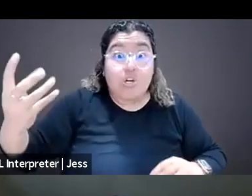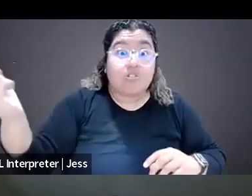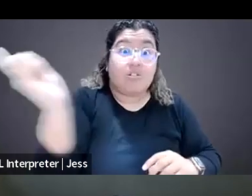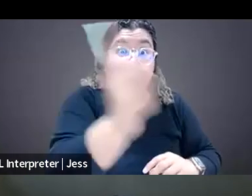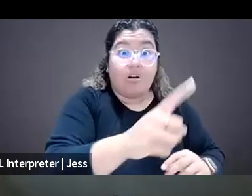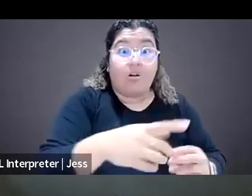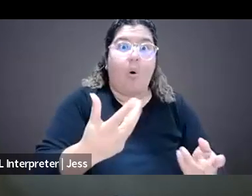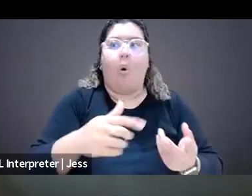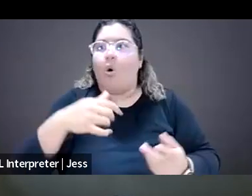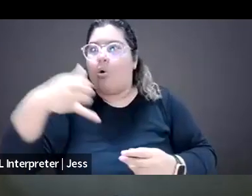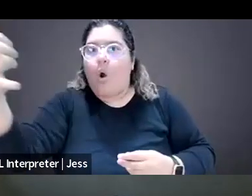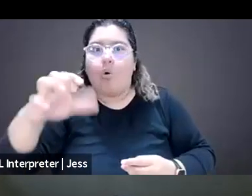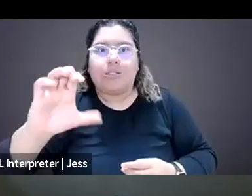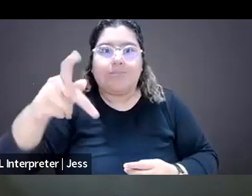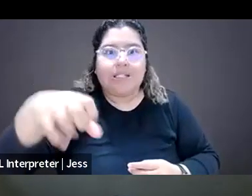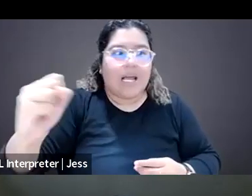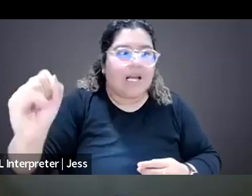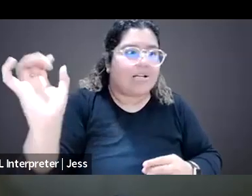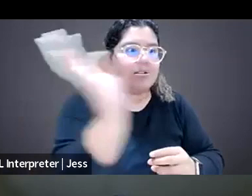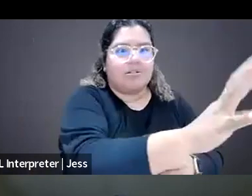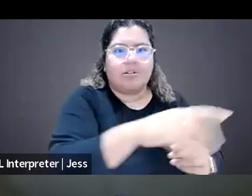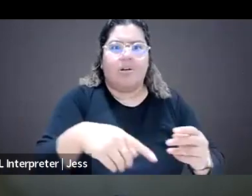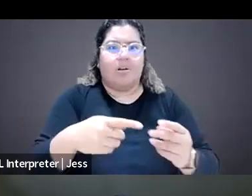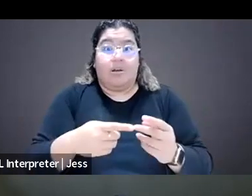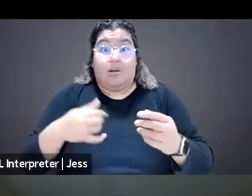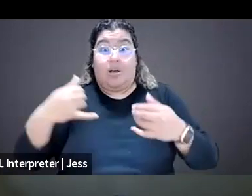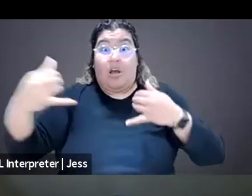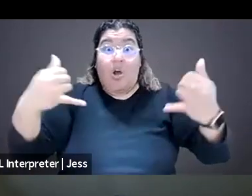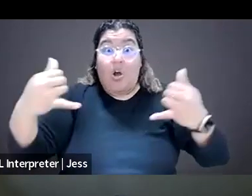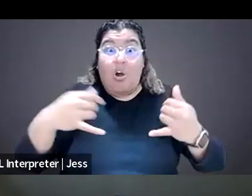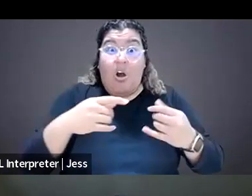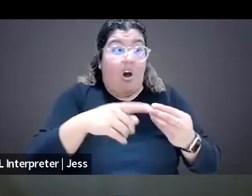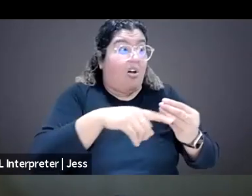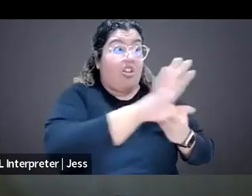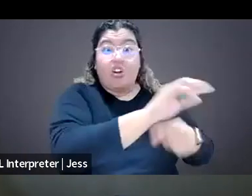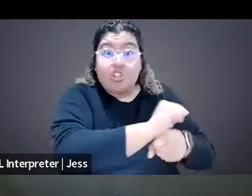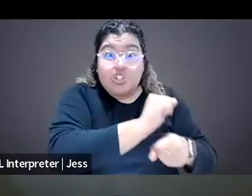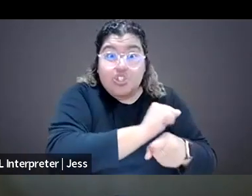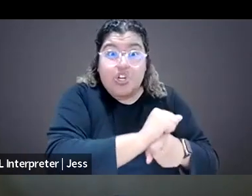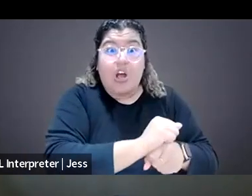members trying to get them fired from their jobs, causing trouble at work, down ranking my, you know, family member's business